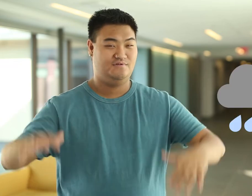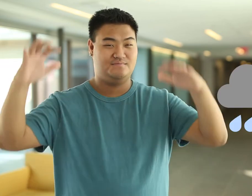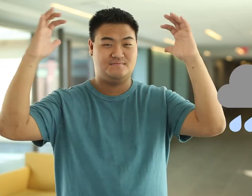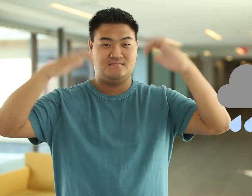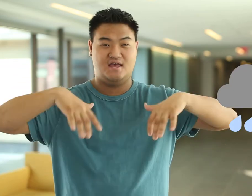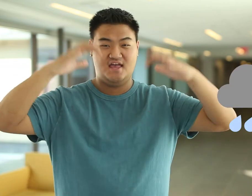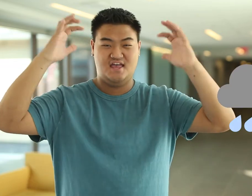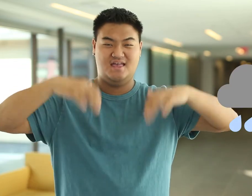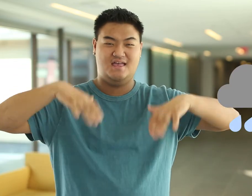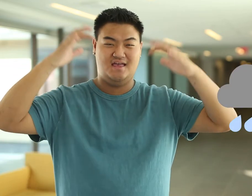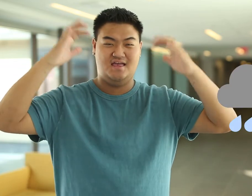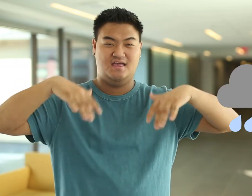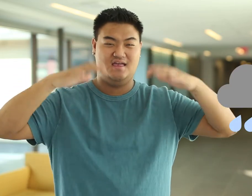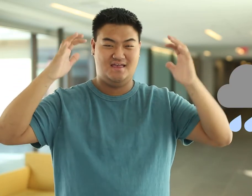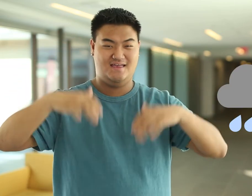Rain